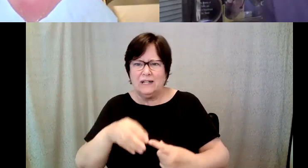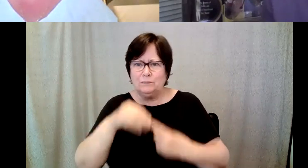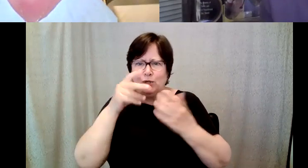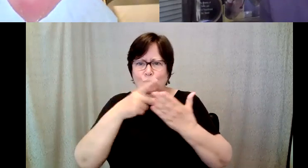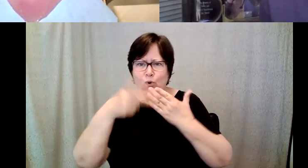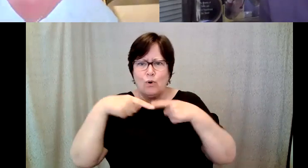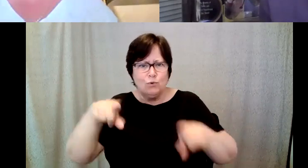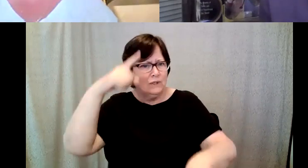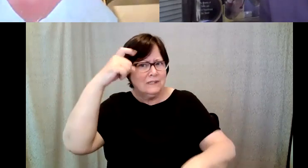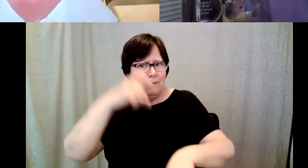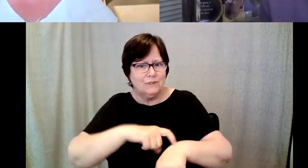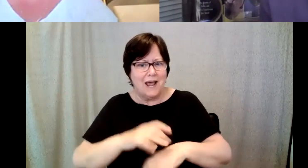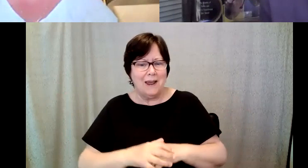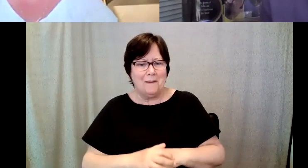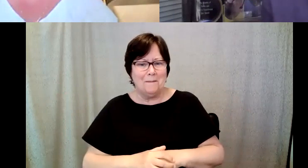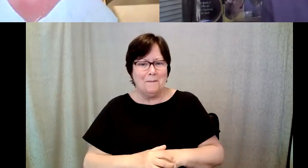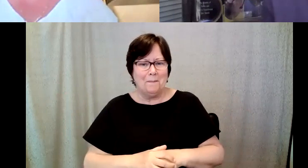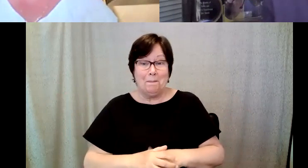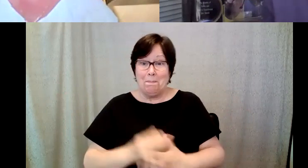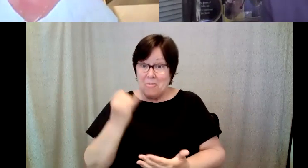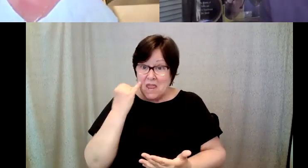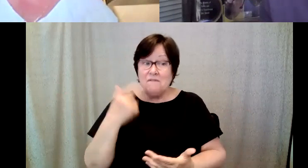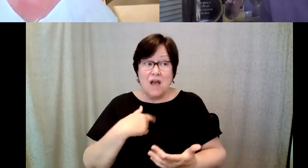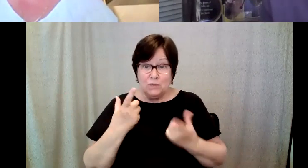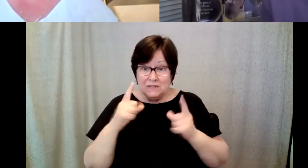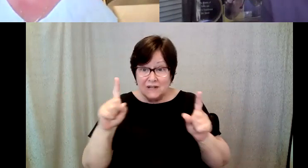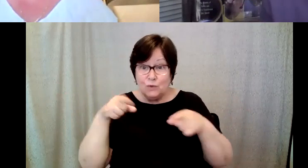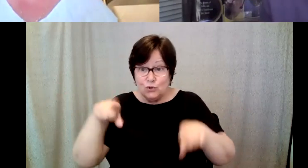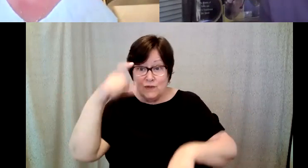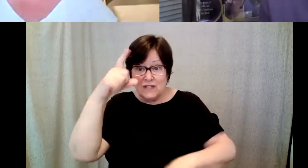D. Major Cohen: And if I had success during the summer I would be offered to transfer